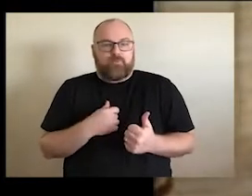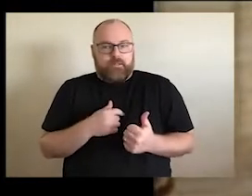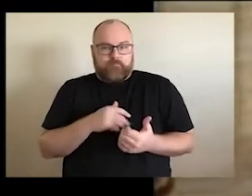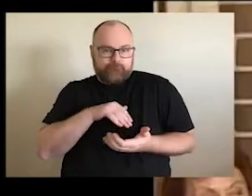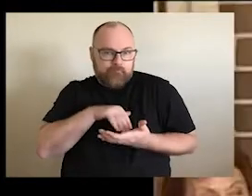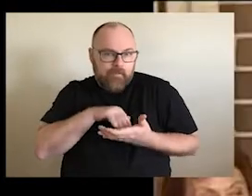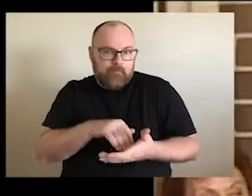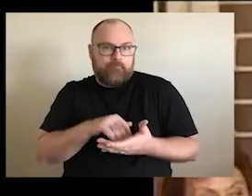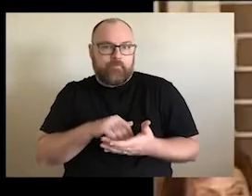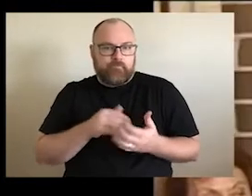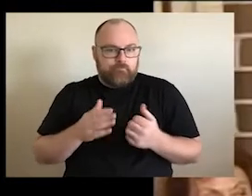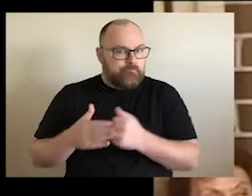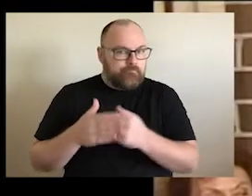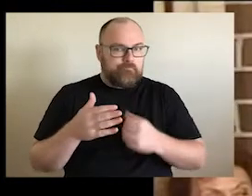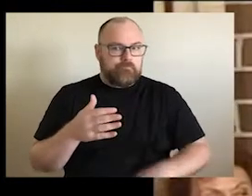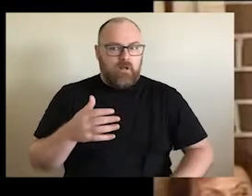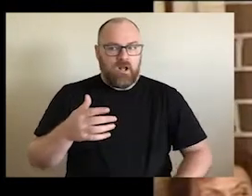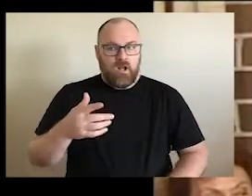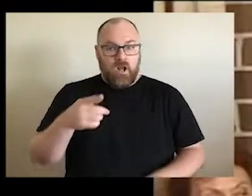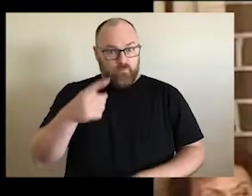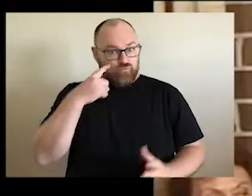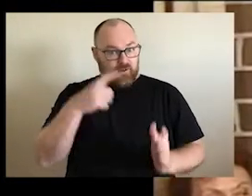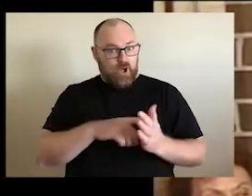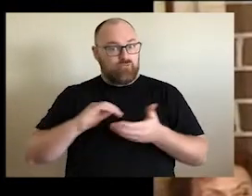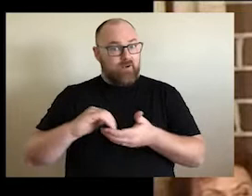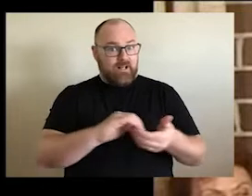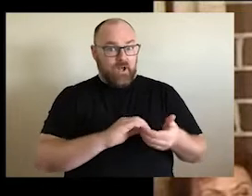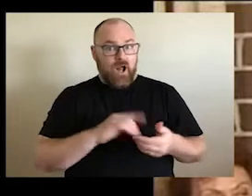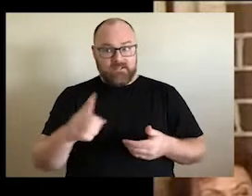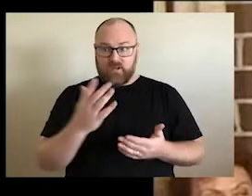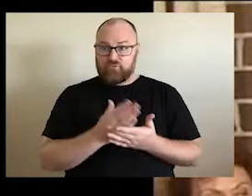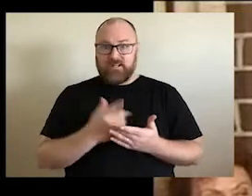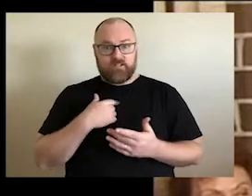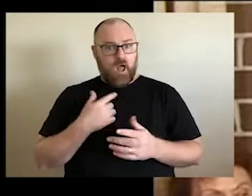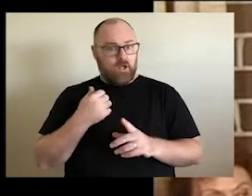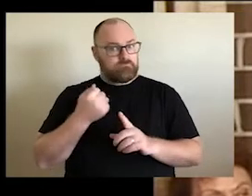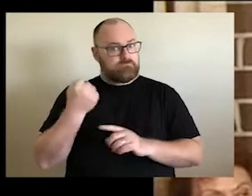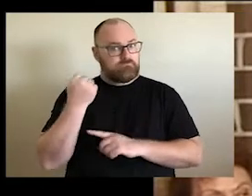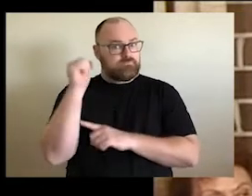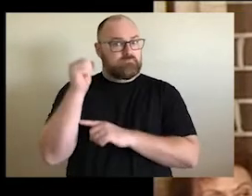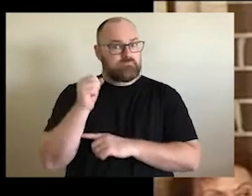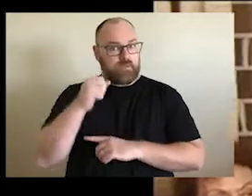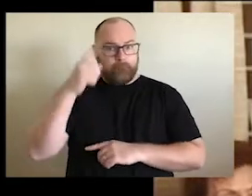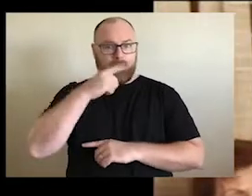recognize that the reconciliation process now has become the people's movement. Can I tell you something